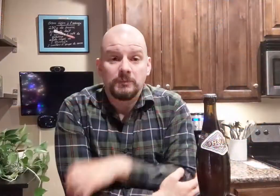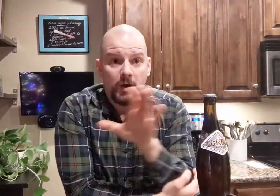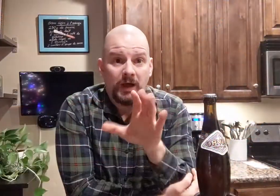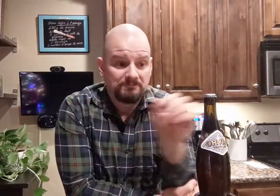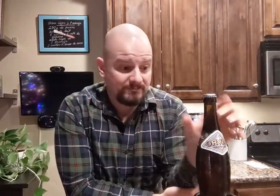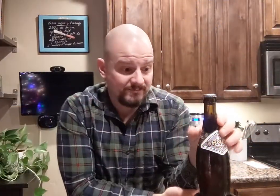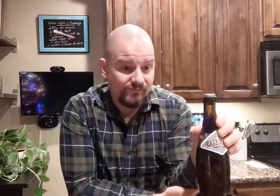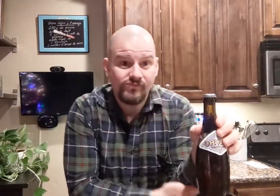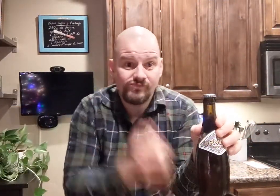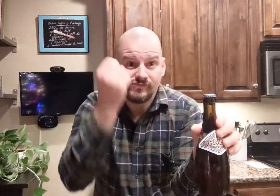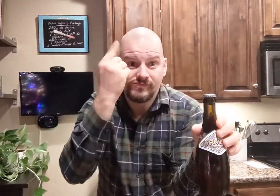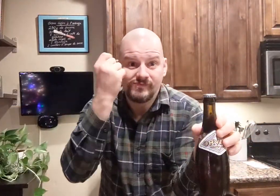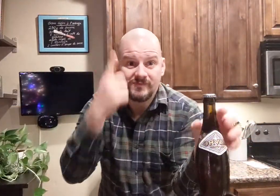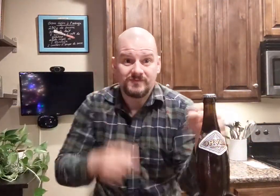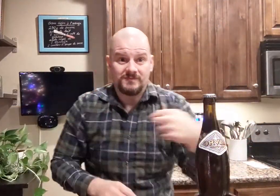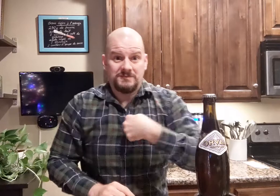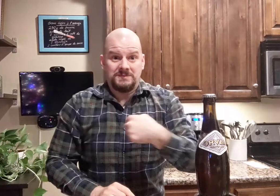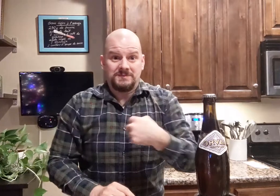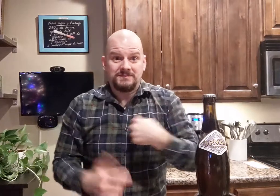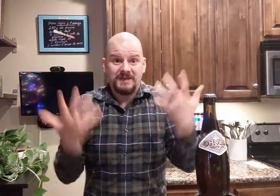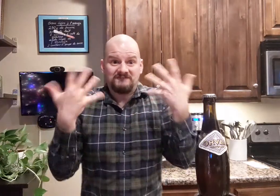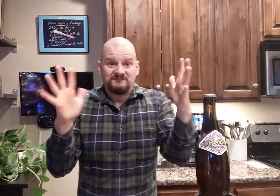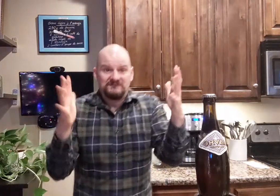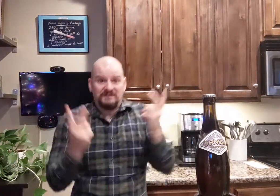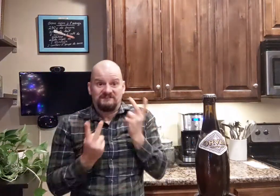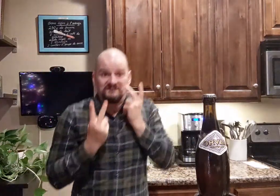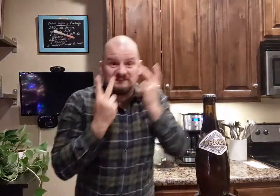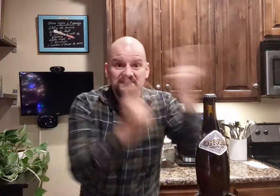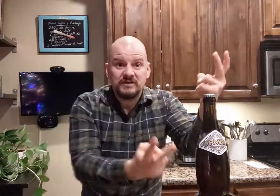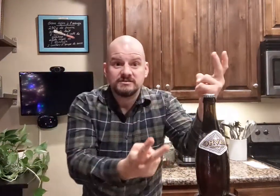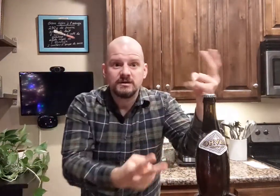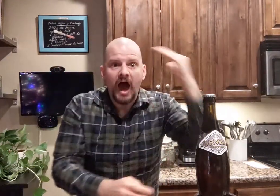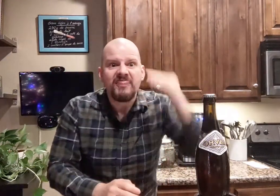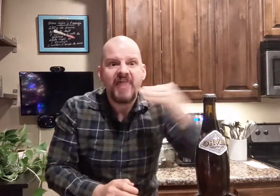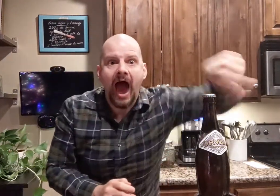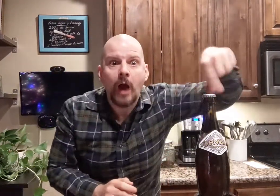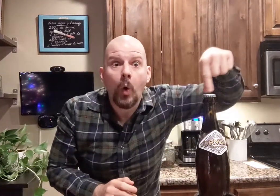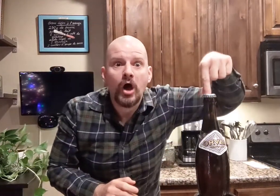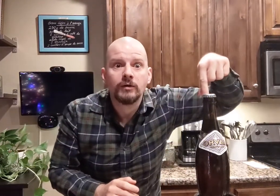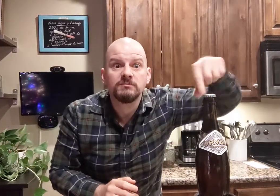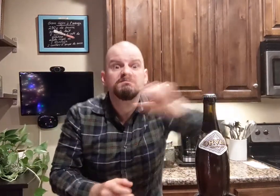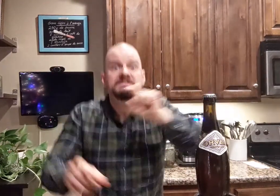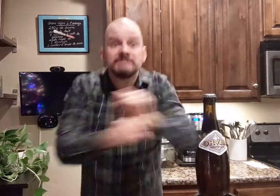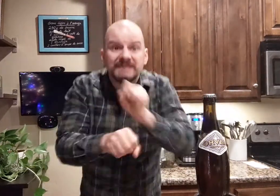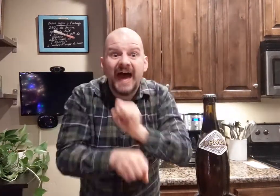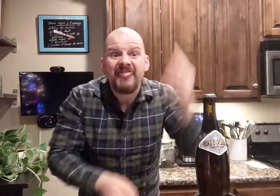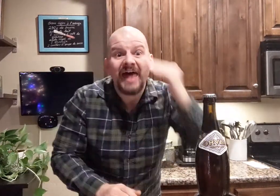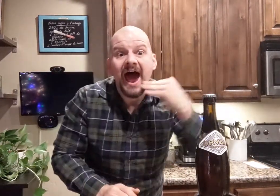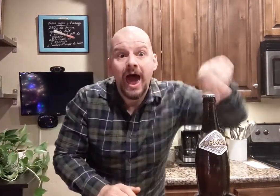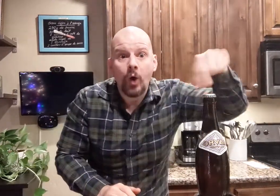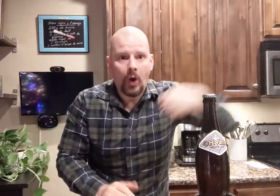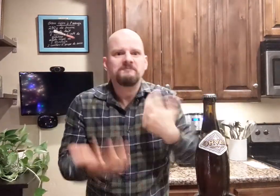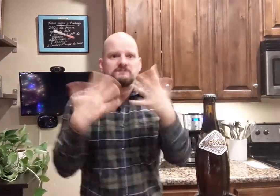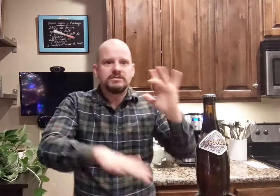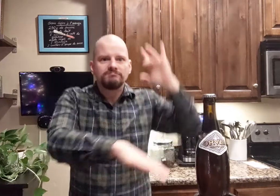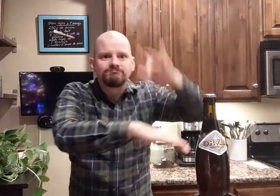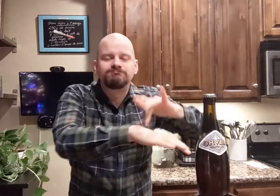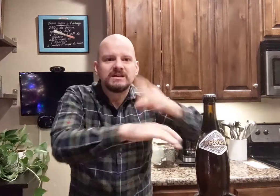Okay... I have visited the headquarter! I have been to their headquarter